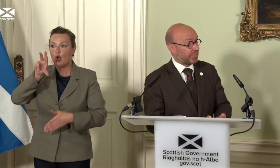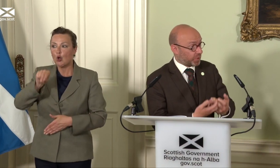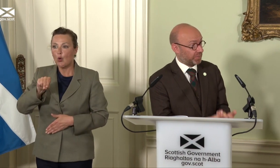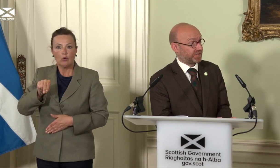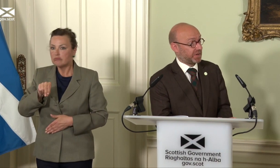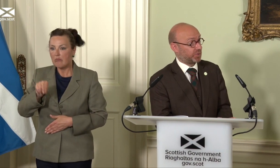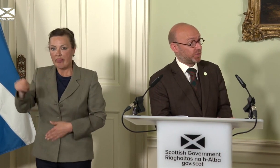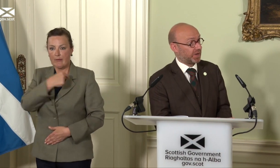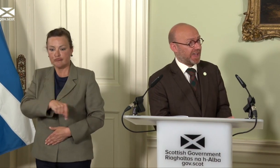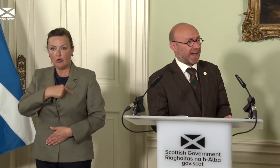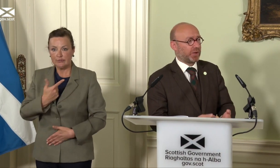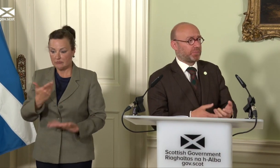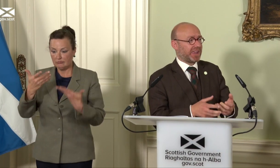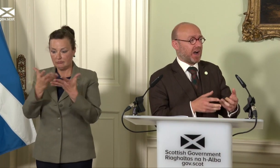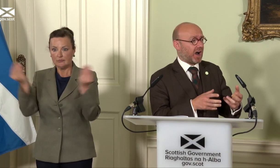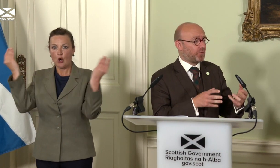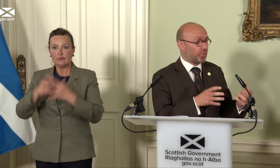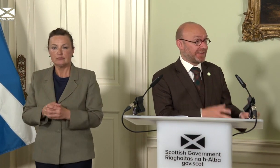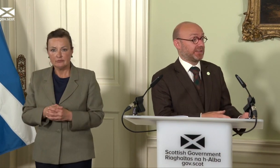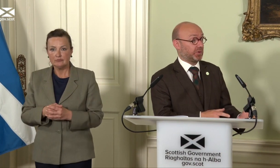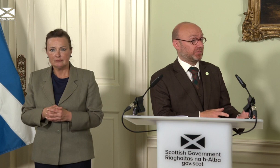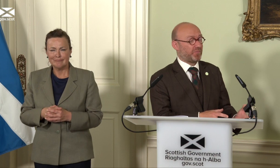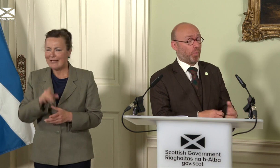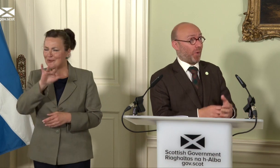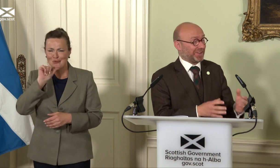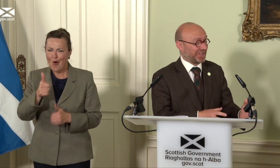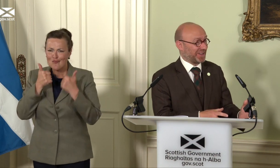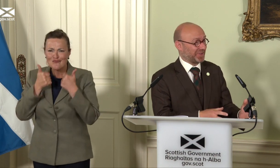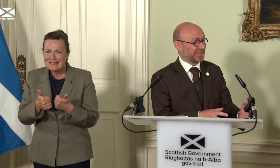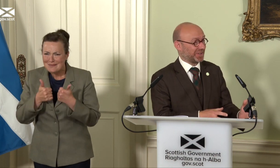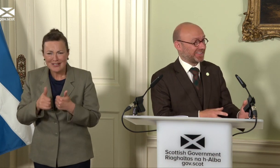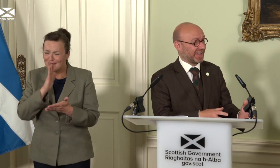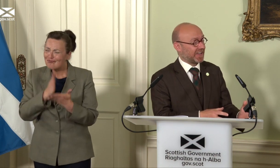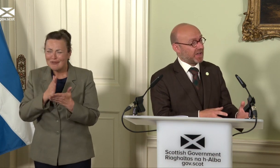promise has been broken, and it would be unreasonable – wildly unreasonable, I think –